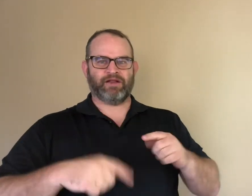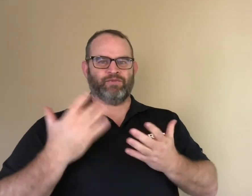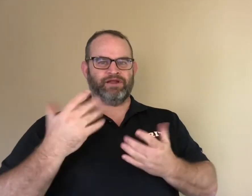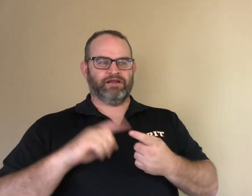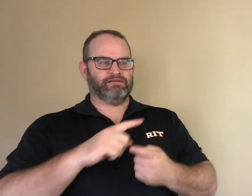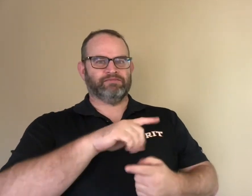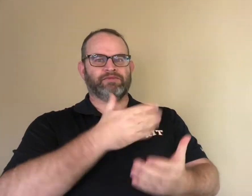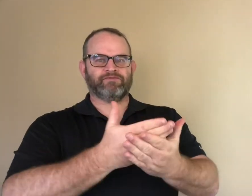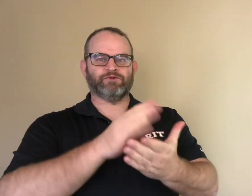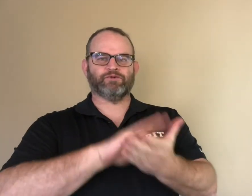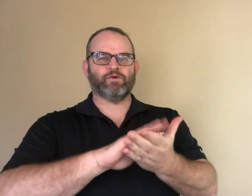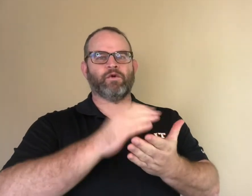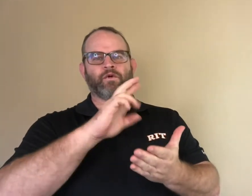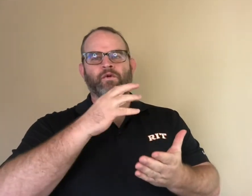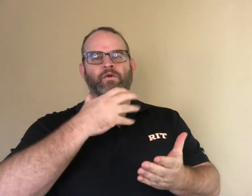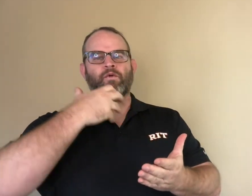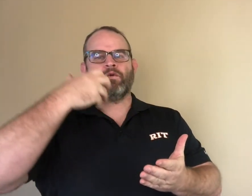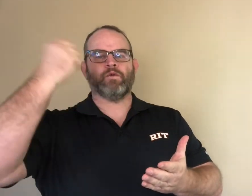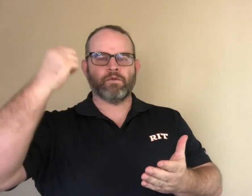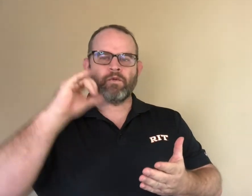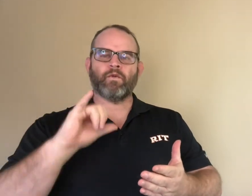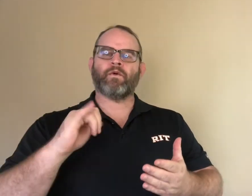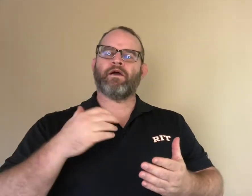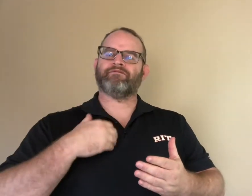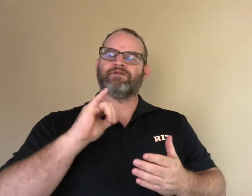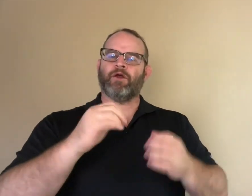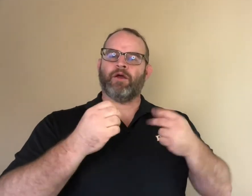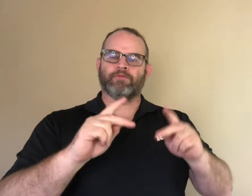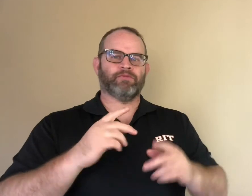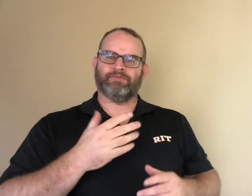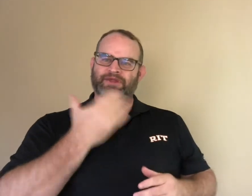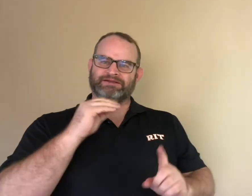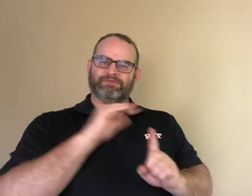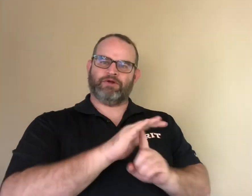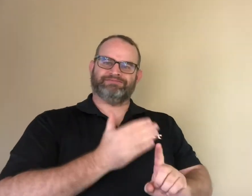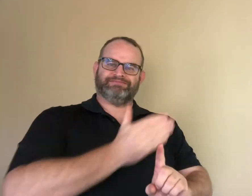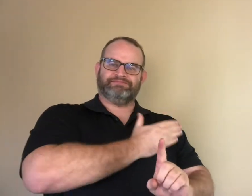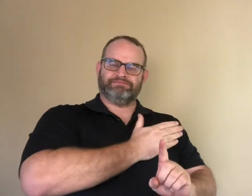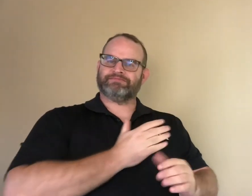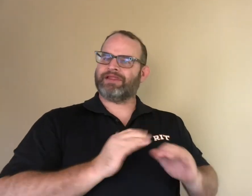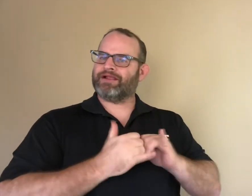Instead of waiting until they get older to get formal STEM education, we need to expose them to STEM concepts as early as possible.